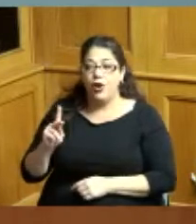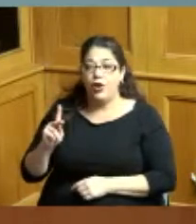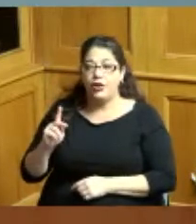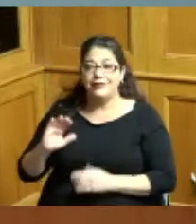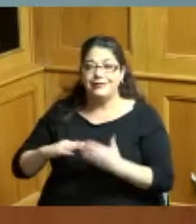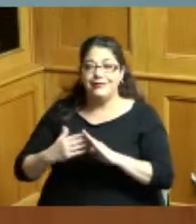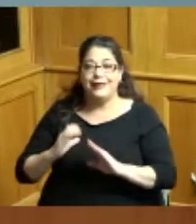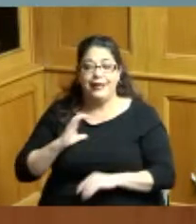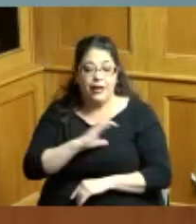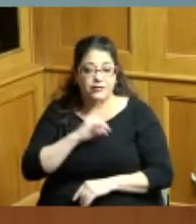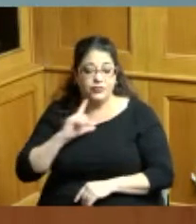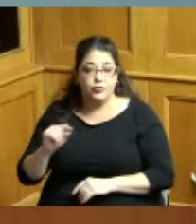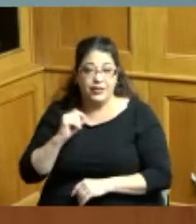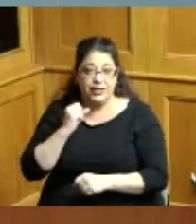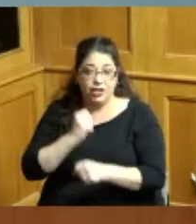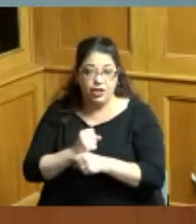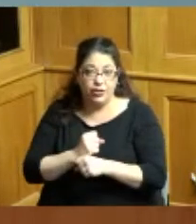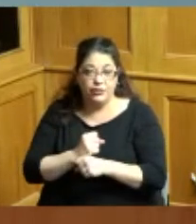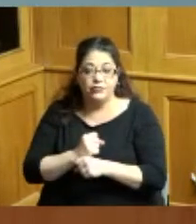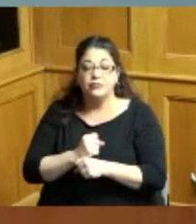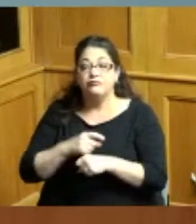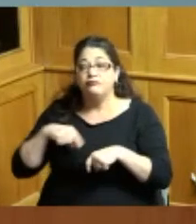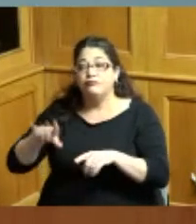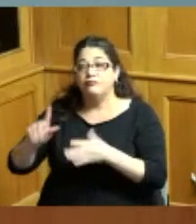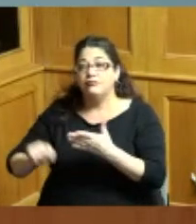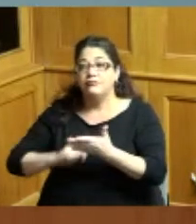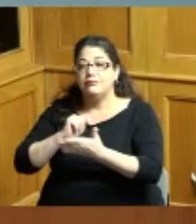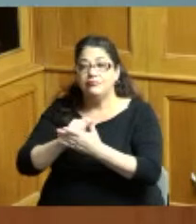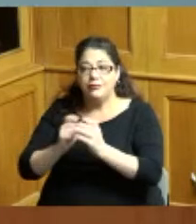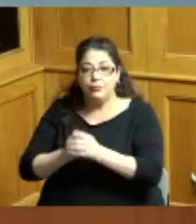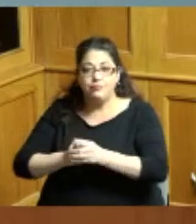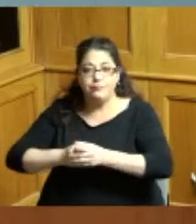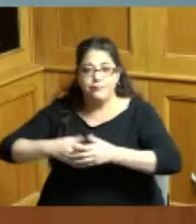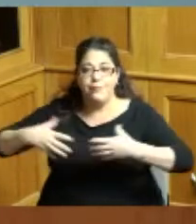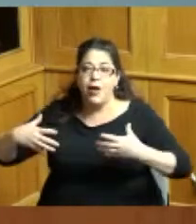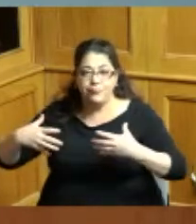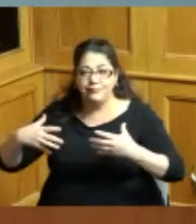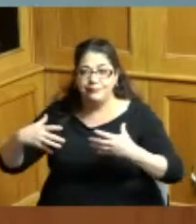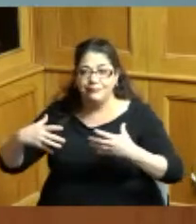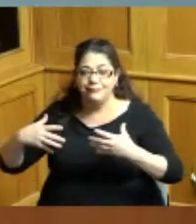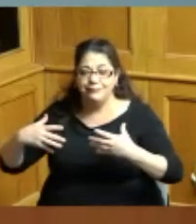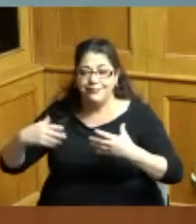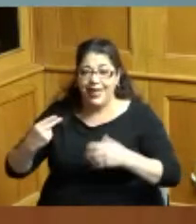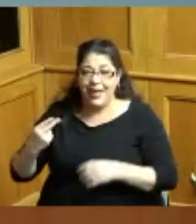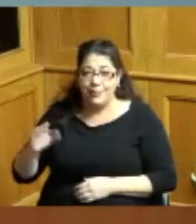and whereas during his tenure forest park grew to become the second largest city in Hamilton County